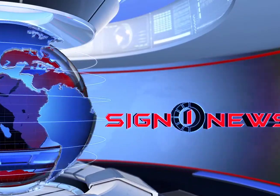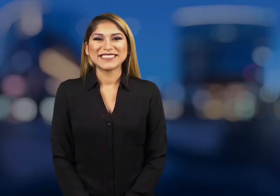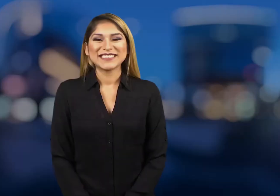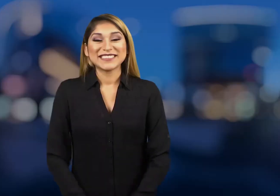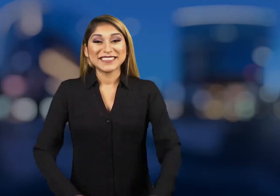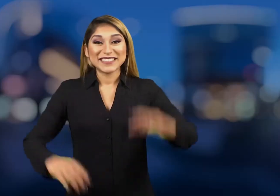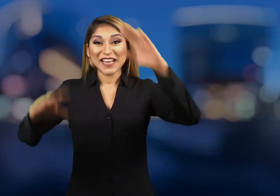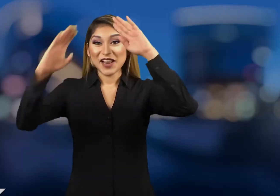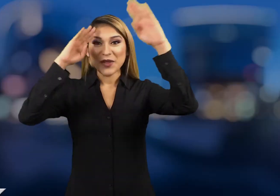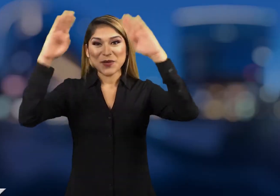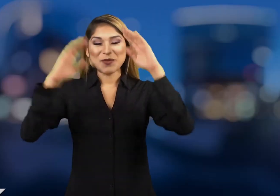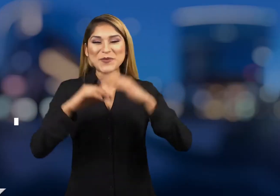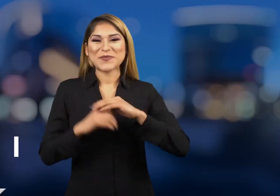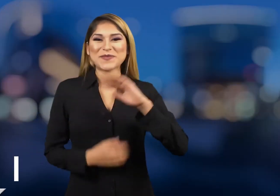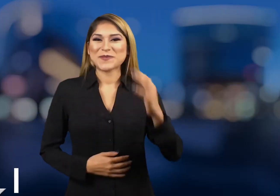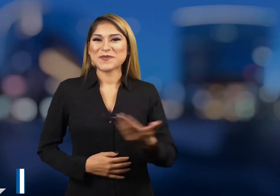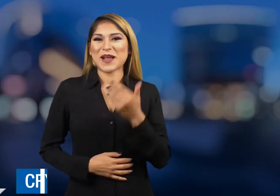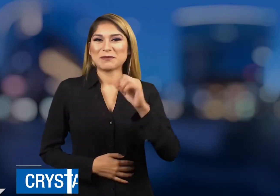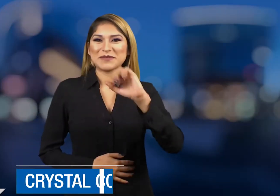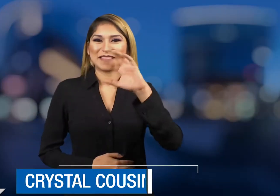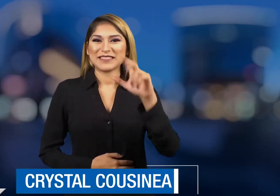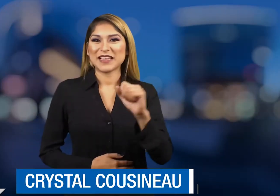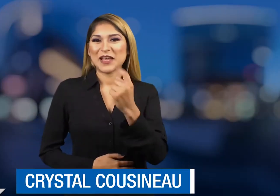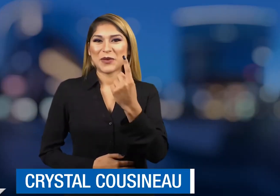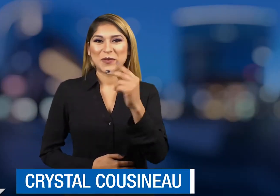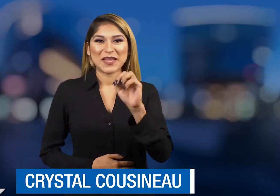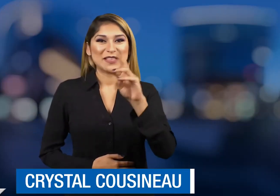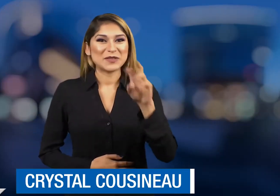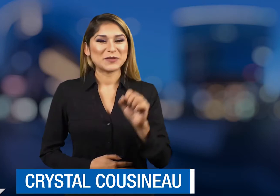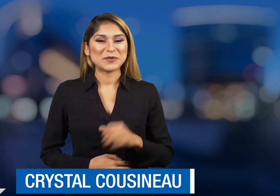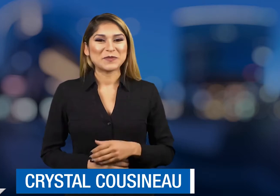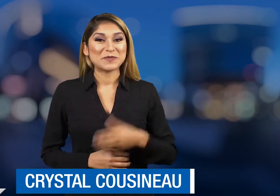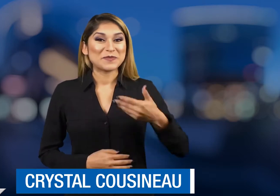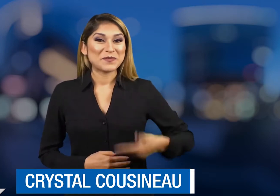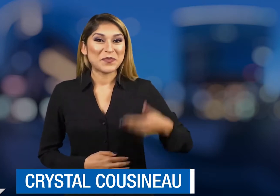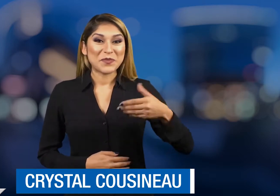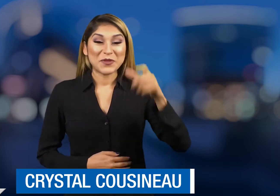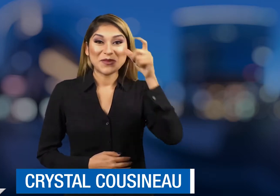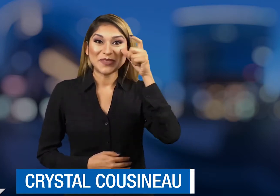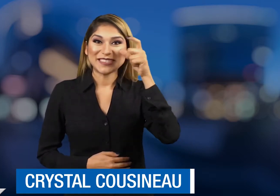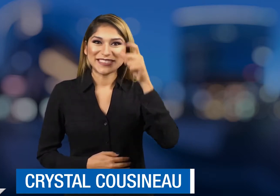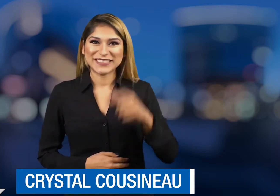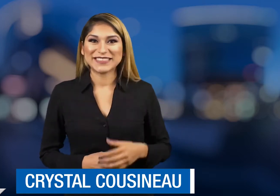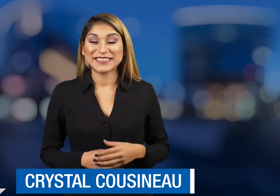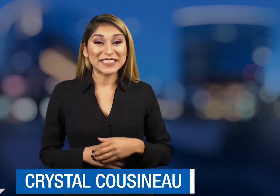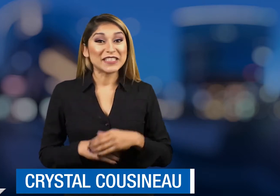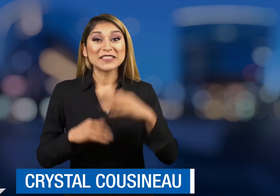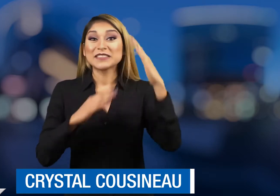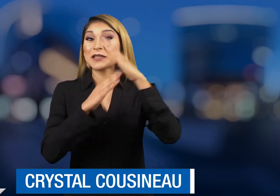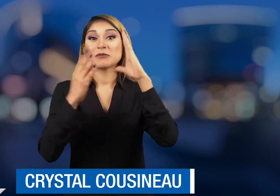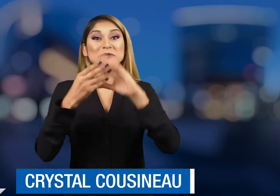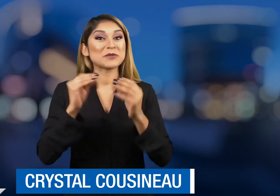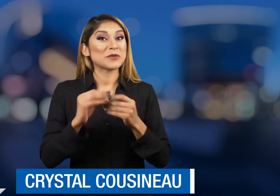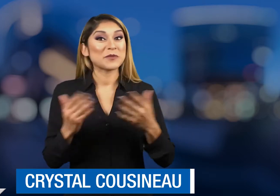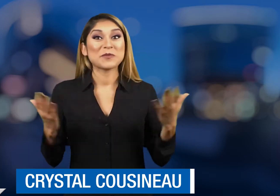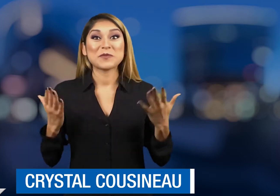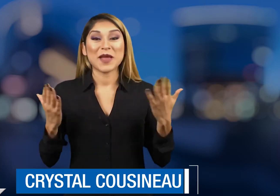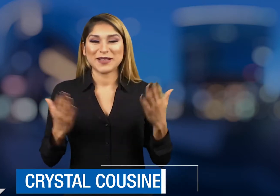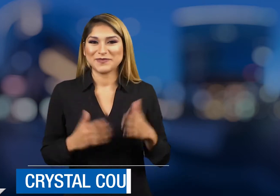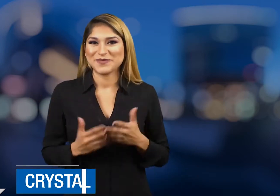Hello everyone. Welcome to Sign1News. I am Crystal Cousineau. And here are your top stories for today.